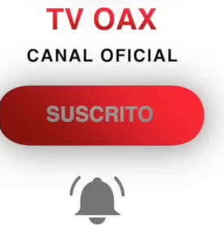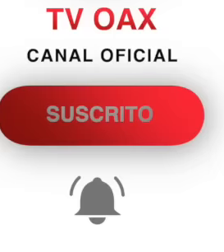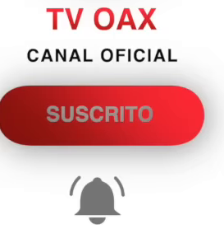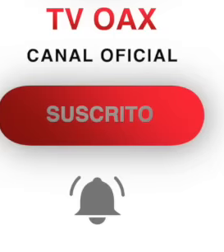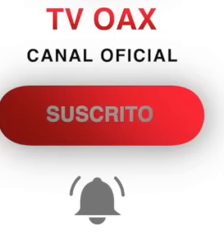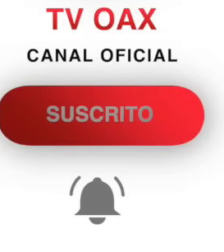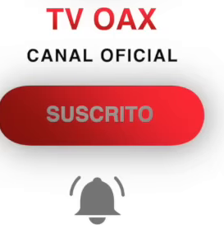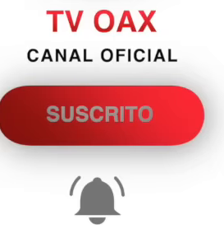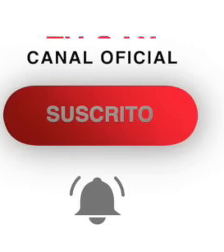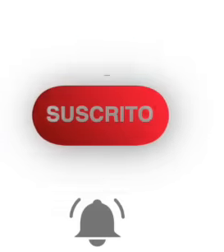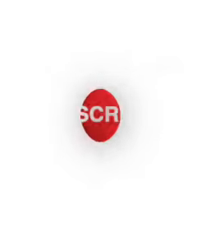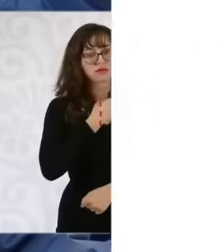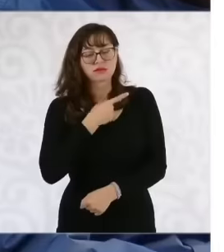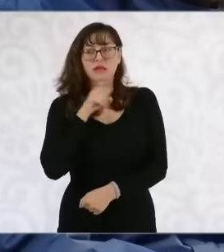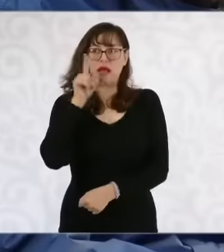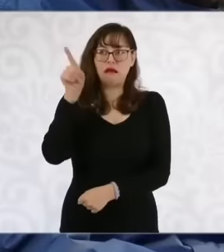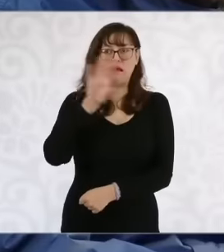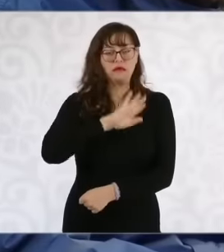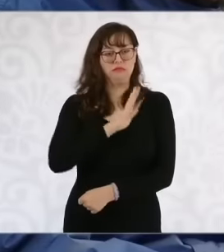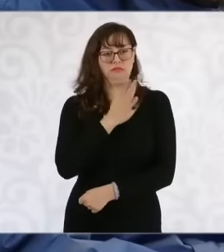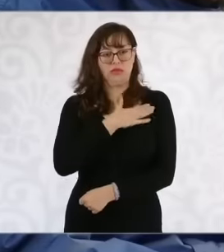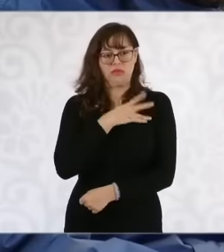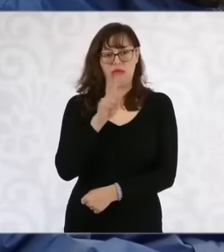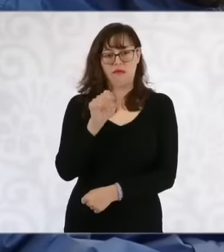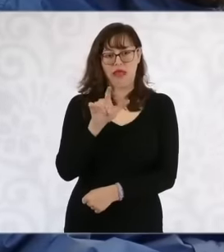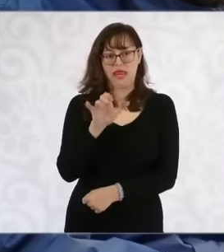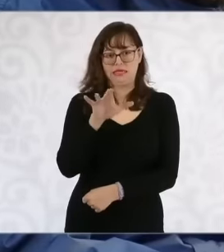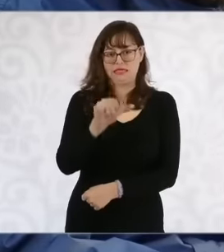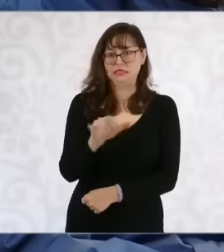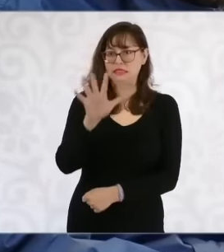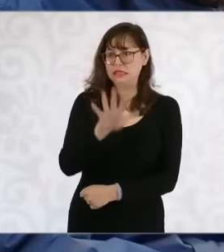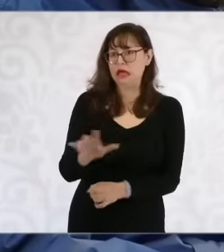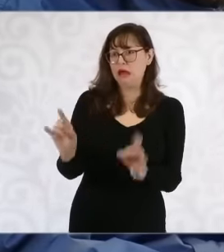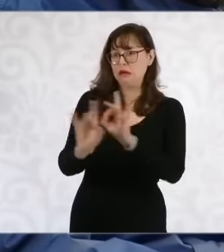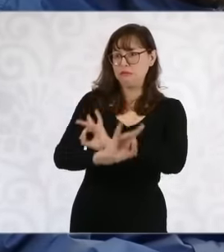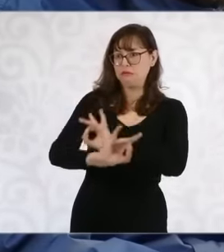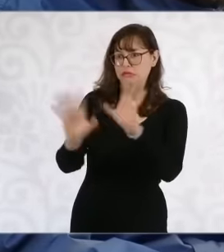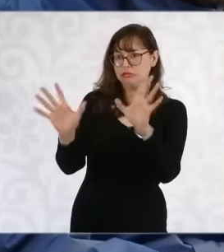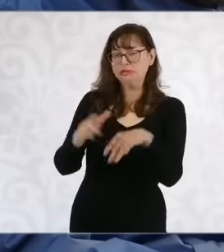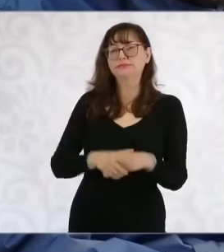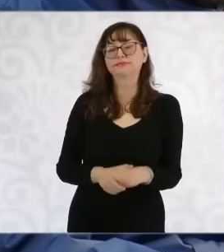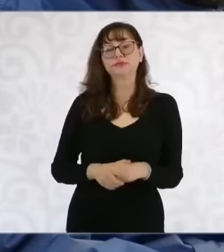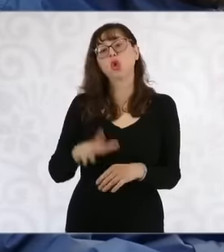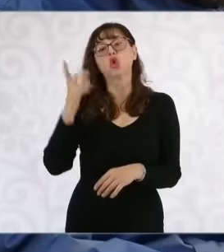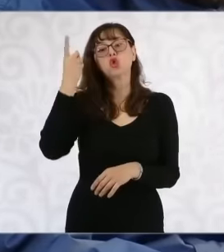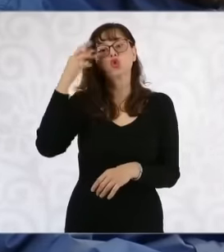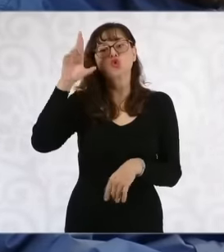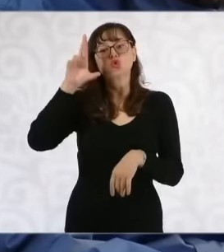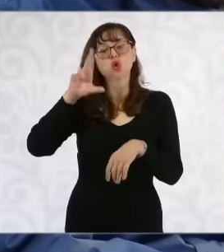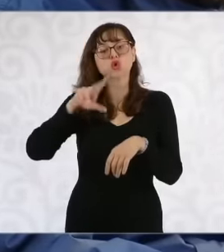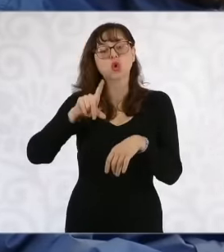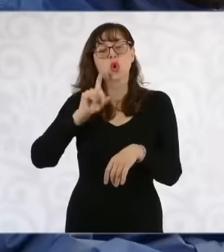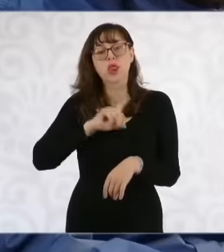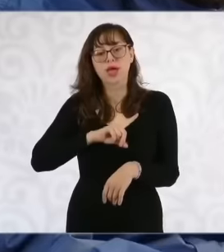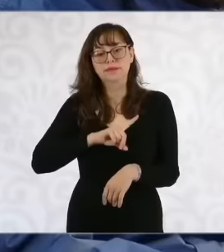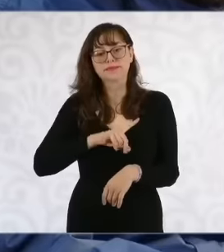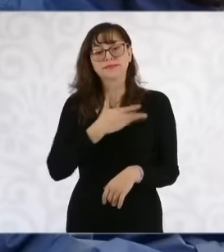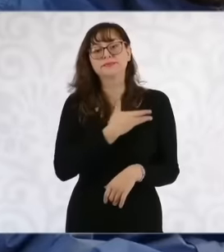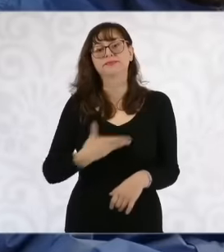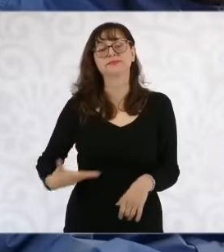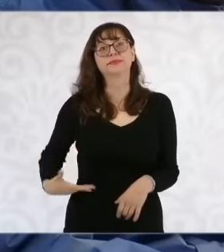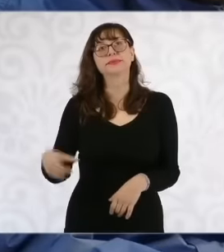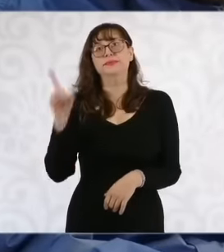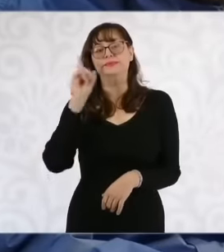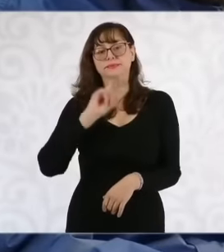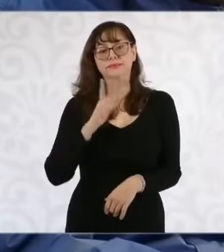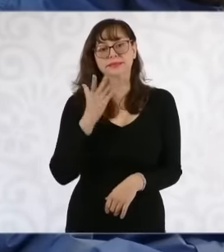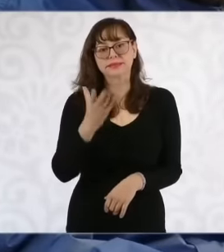what happened in Valencia doctor president in Mexico and particularly I speak of the region where